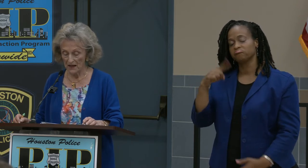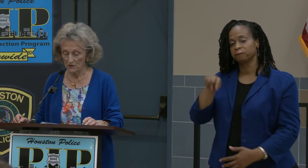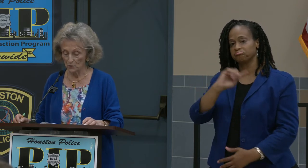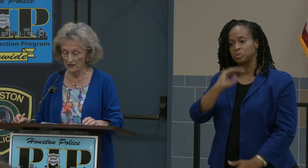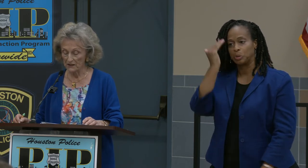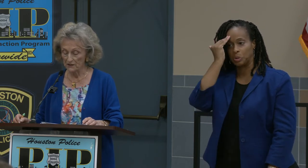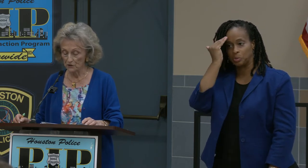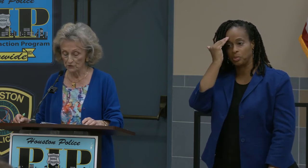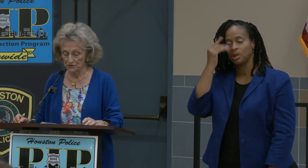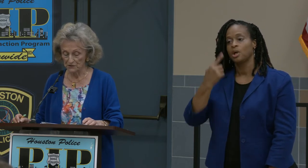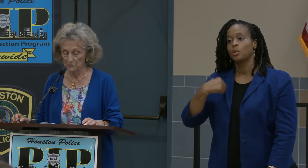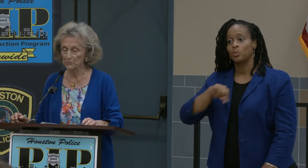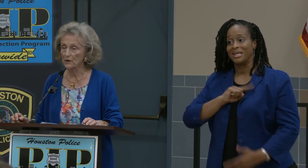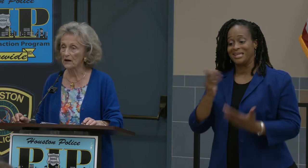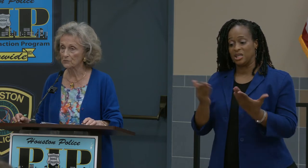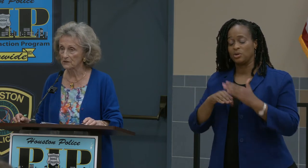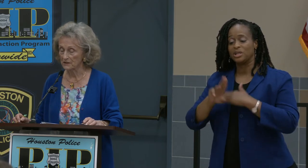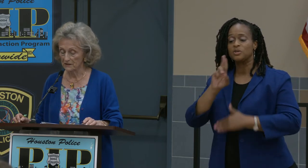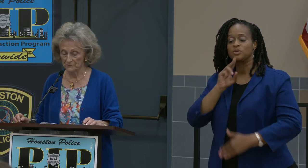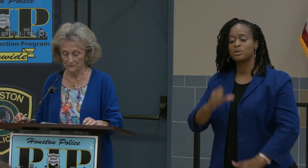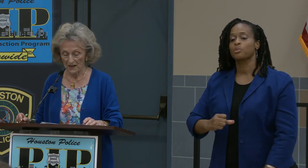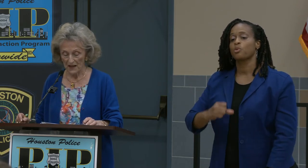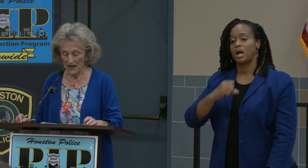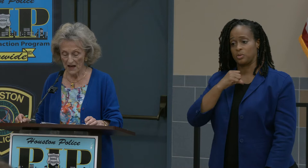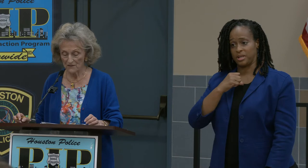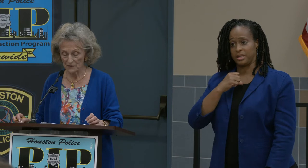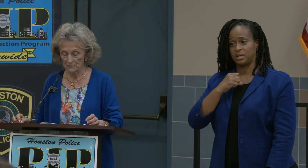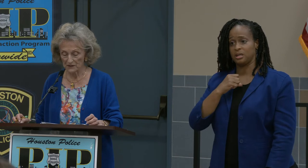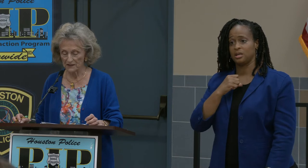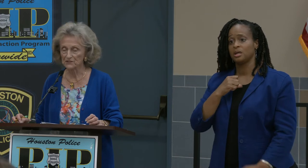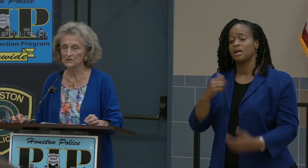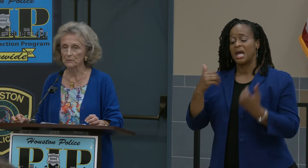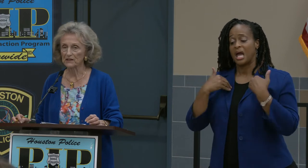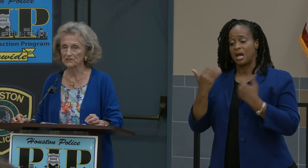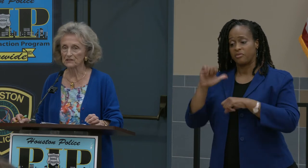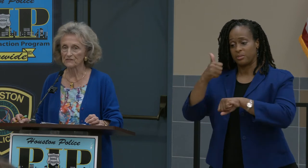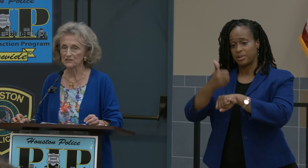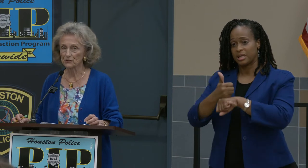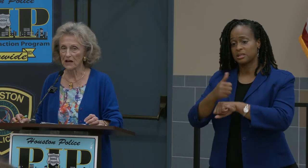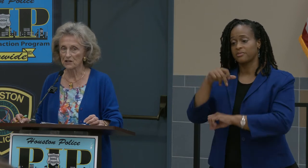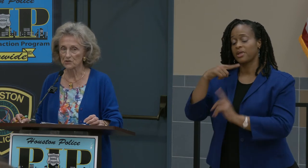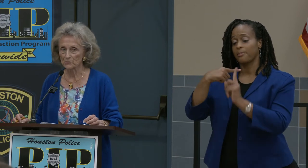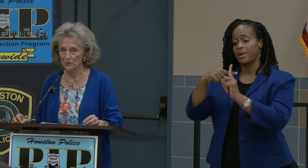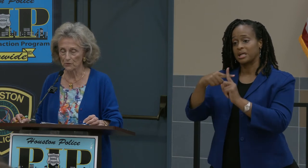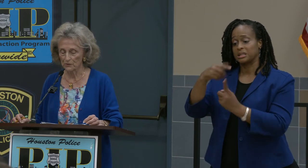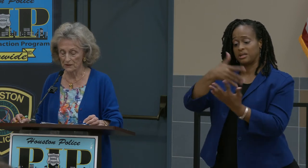And we in Houston proudly have in place the Positive Interaction Program.